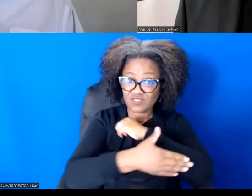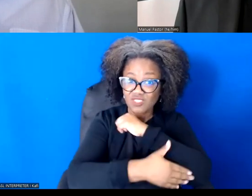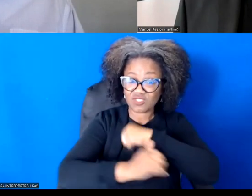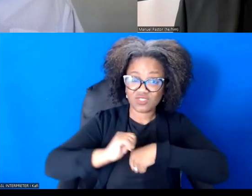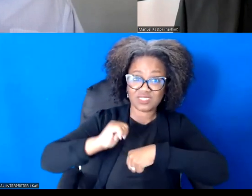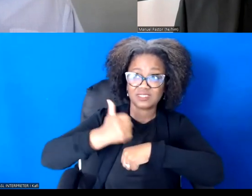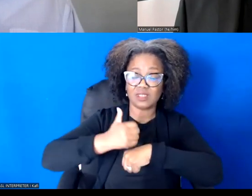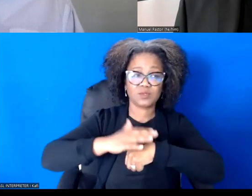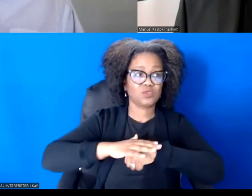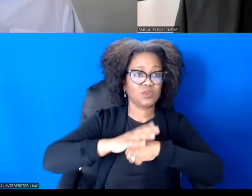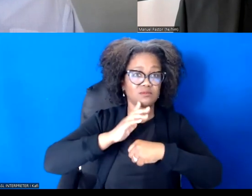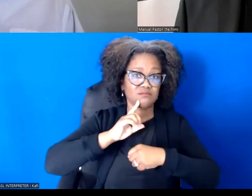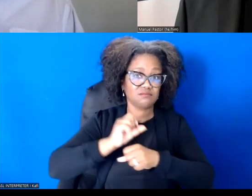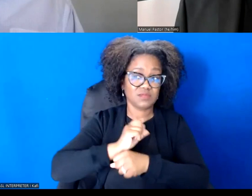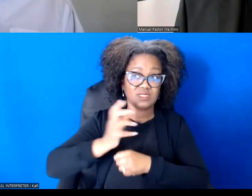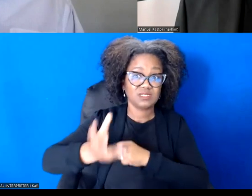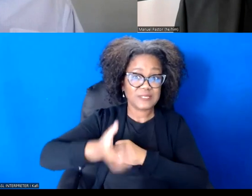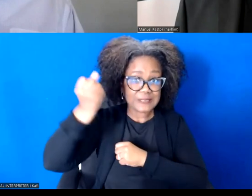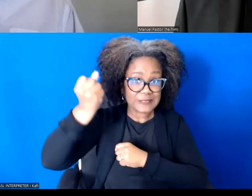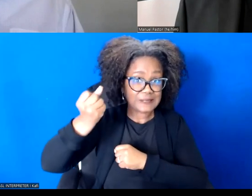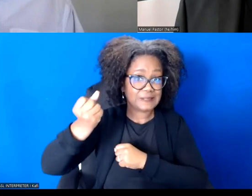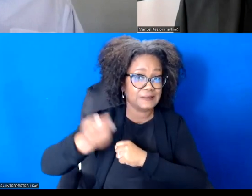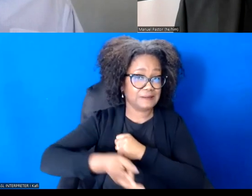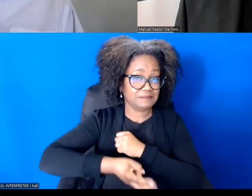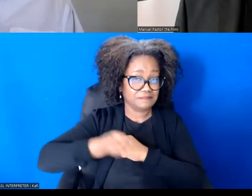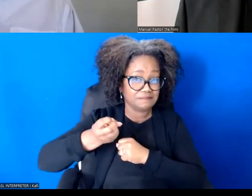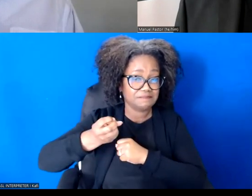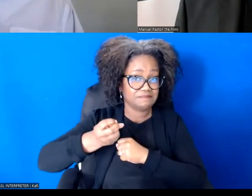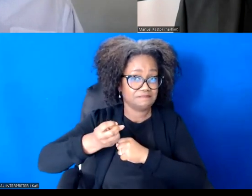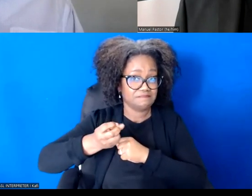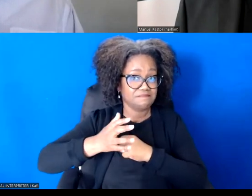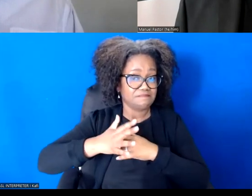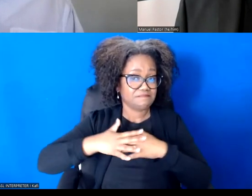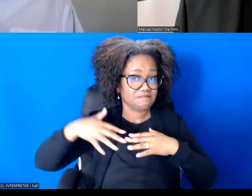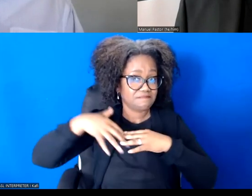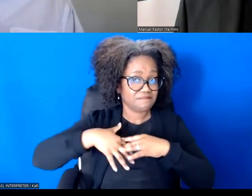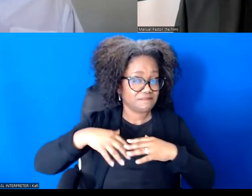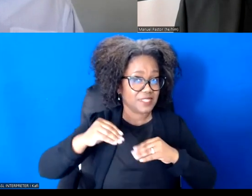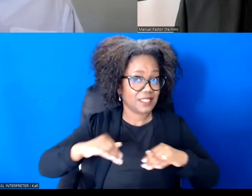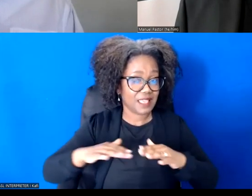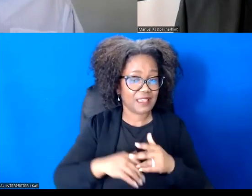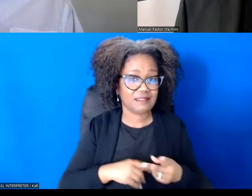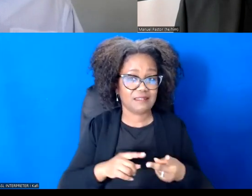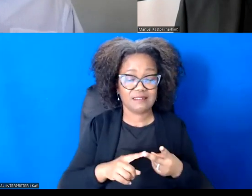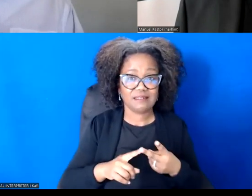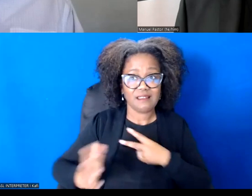of Native American land and the taking and appropriating of African-American bodies to actually build this economy.